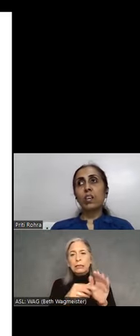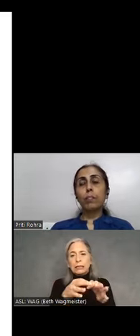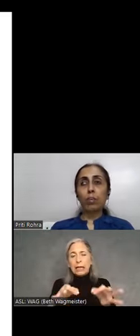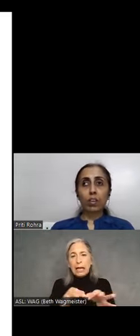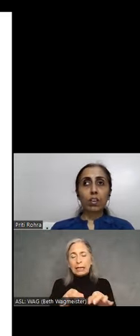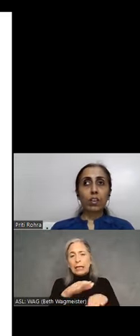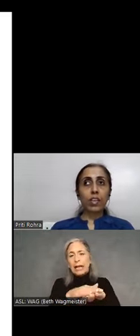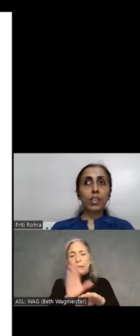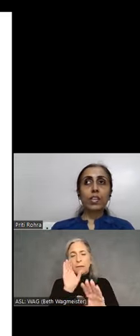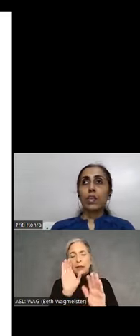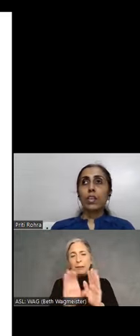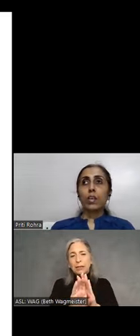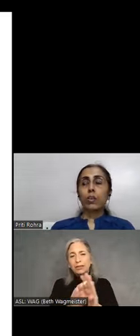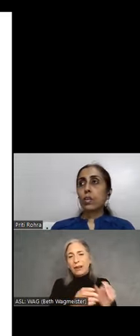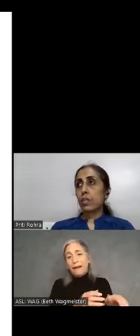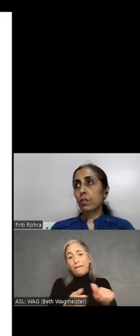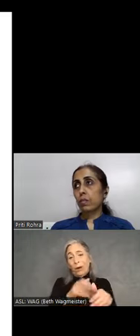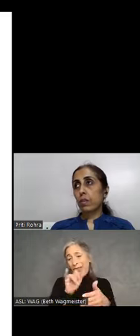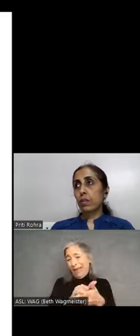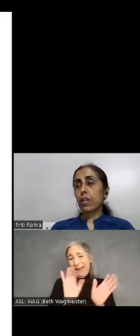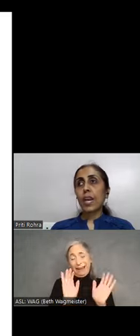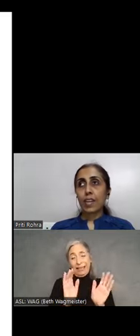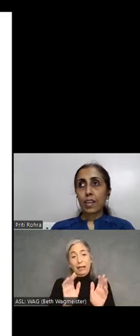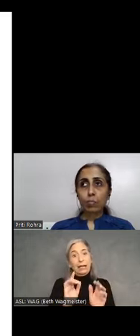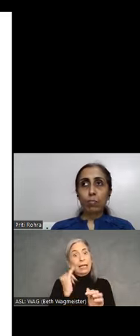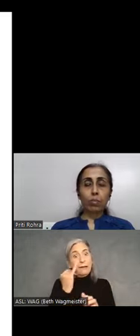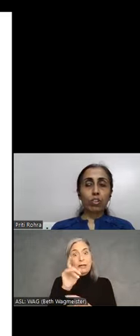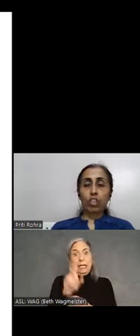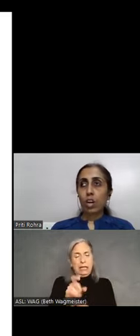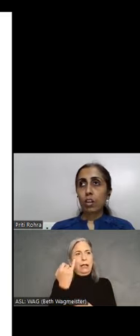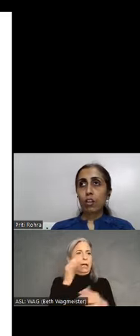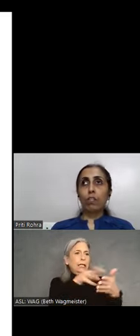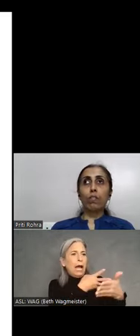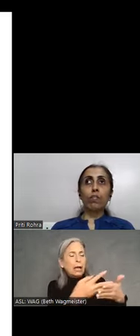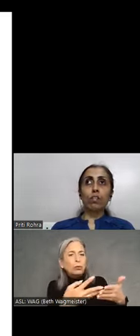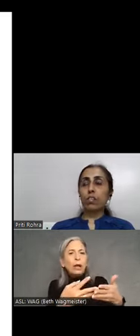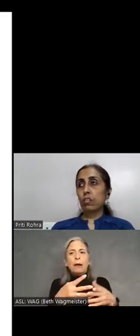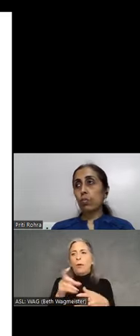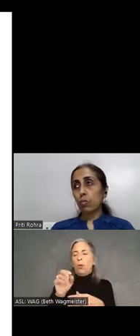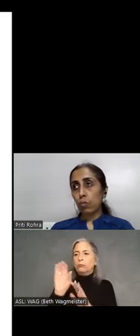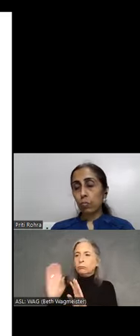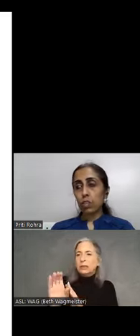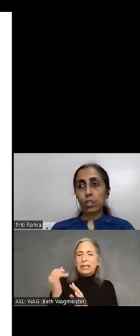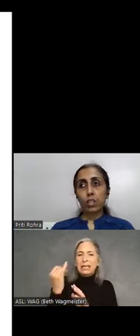important. Like, you know, it is a diagram or a chart or it is a logo image then it